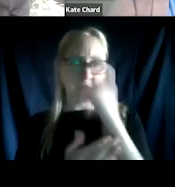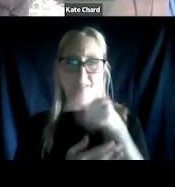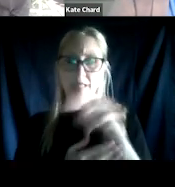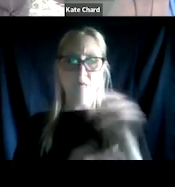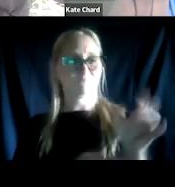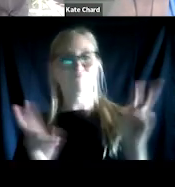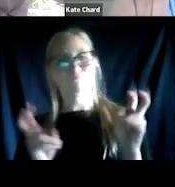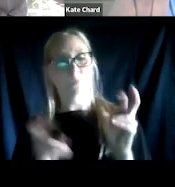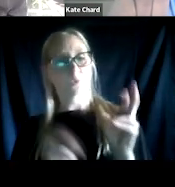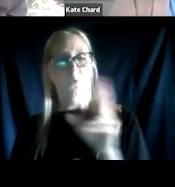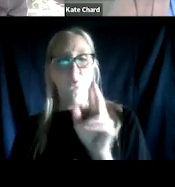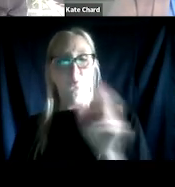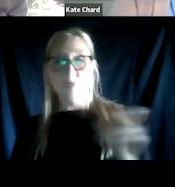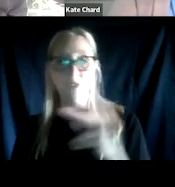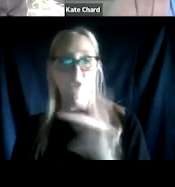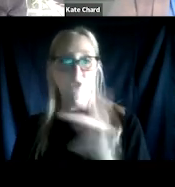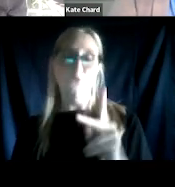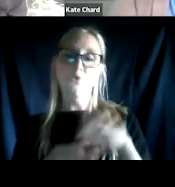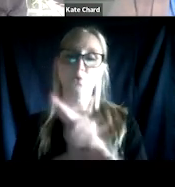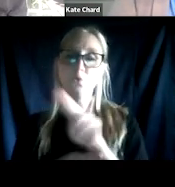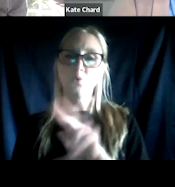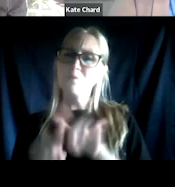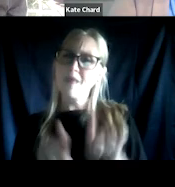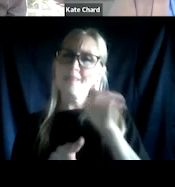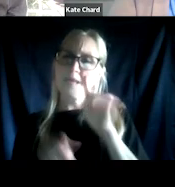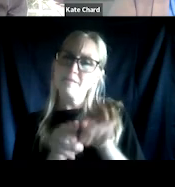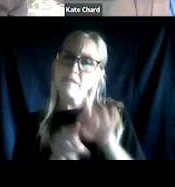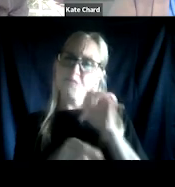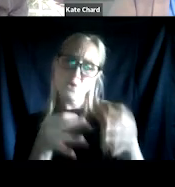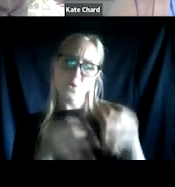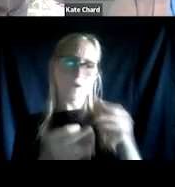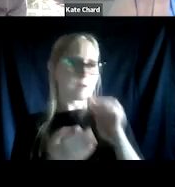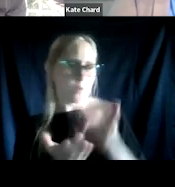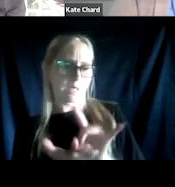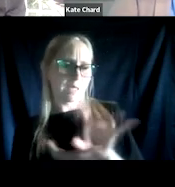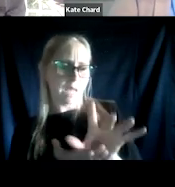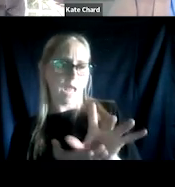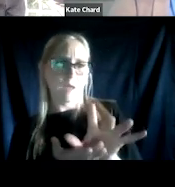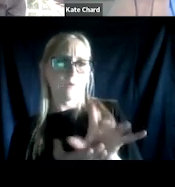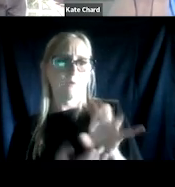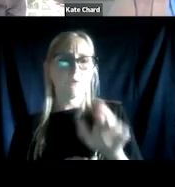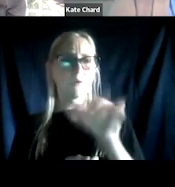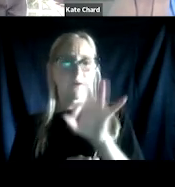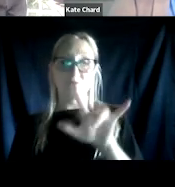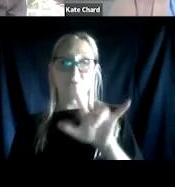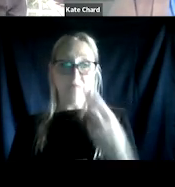We can think about the exact same thing in a court setting, which is not kicking someone out of court, not doing a flash incarceration, maybe not even a sanction,